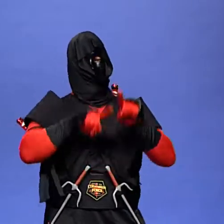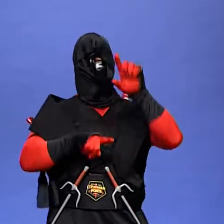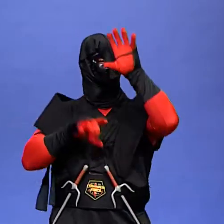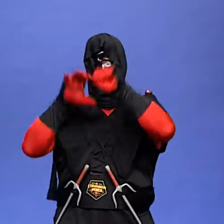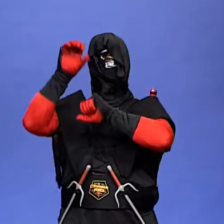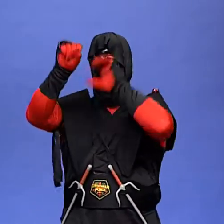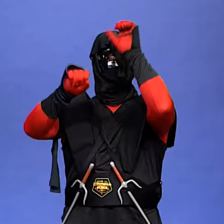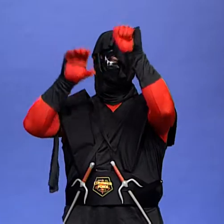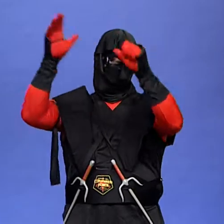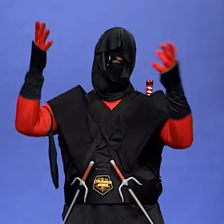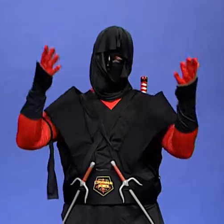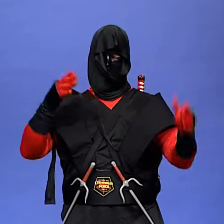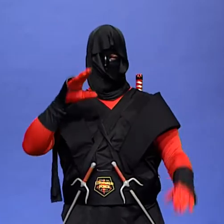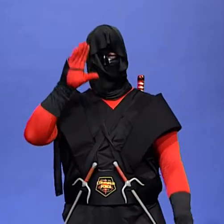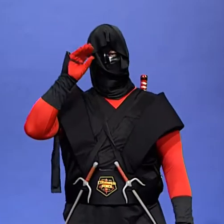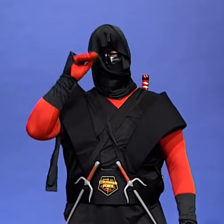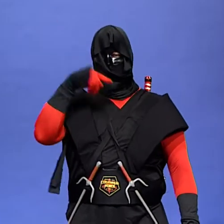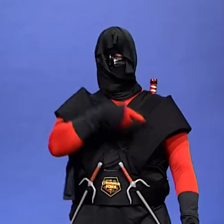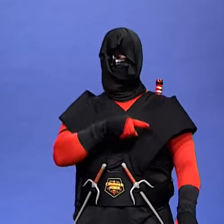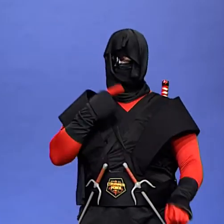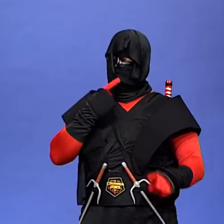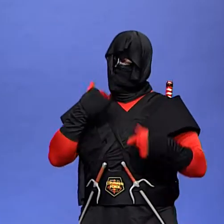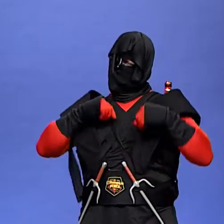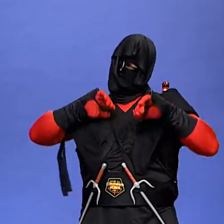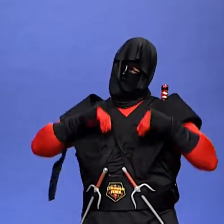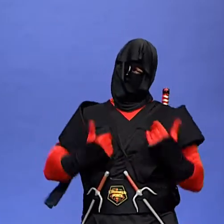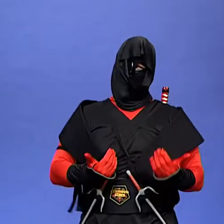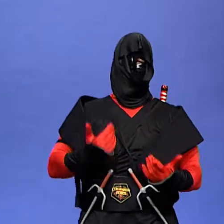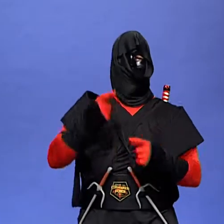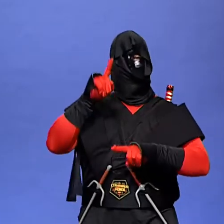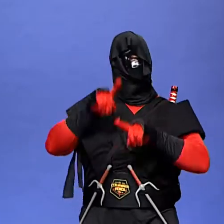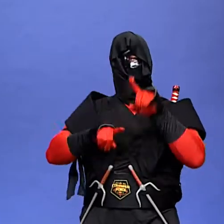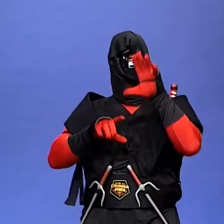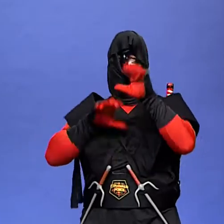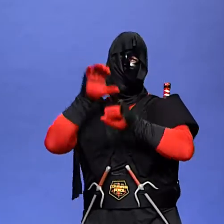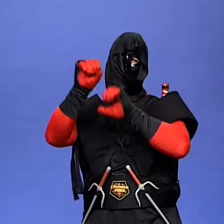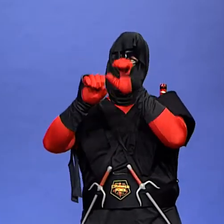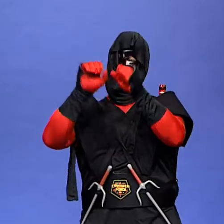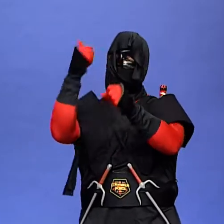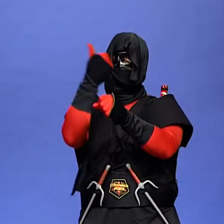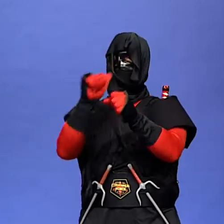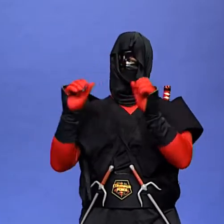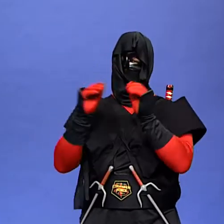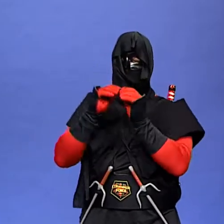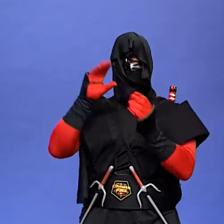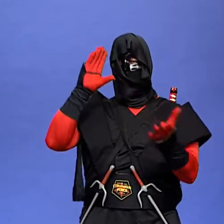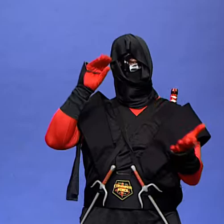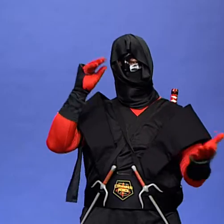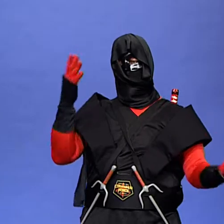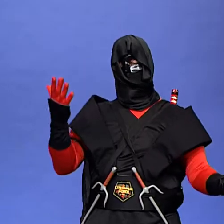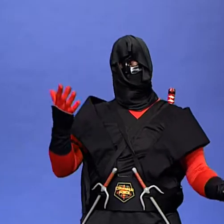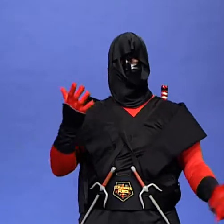I am too tired to climb said the boy I am sorry said the tree